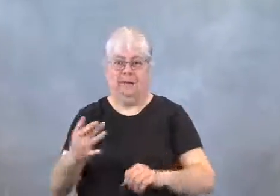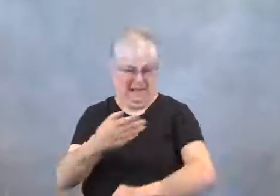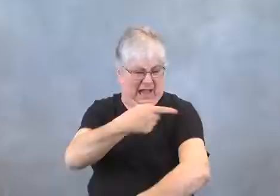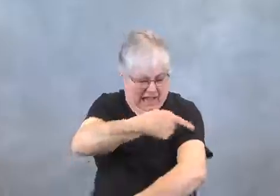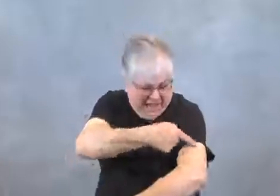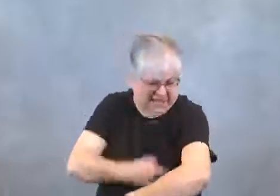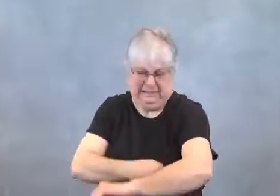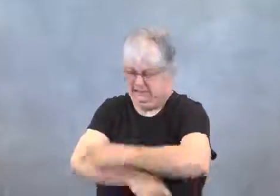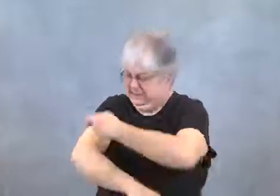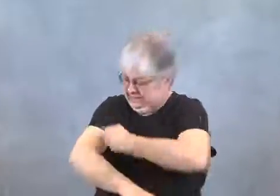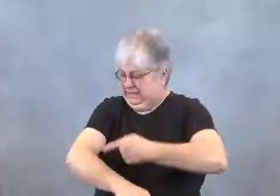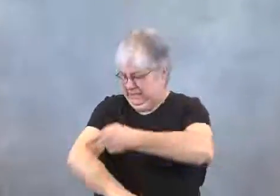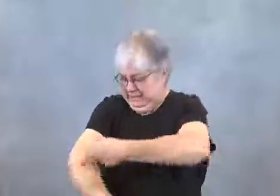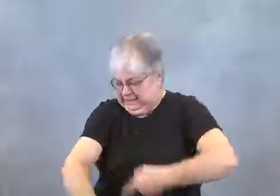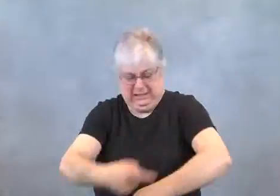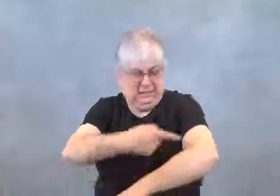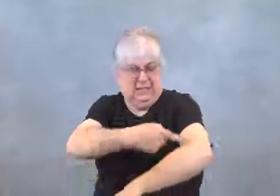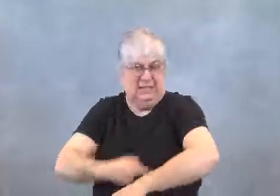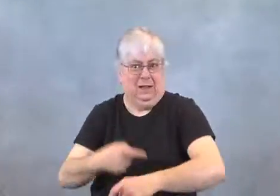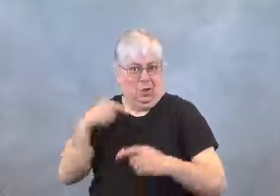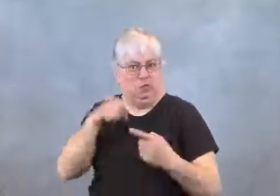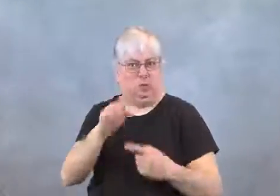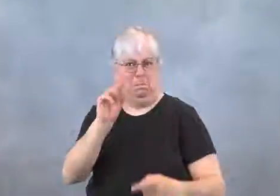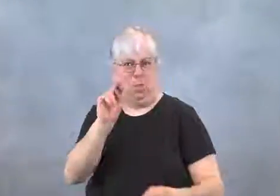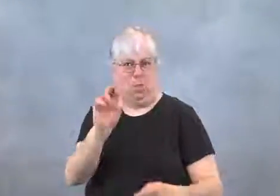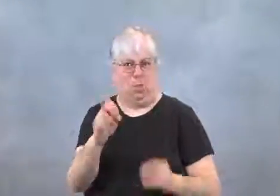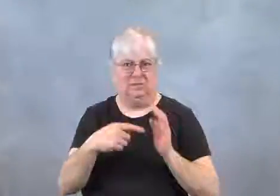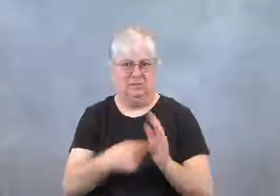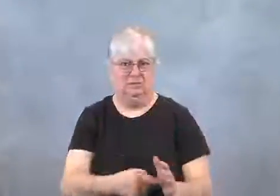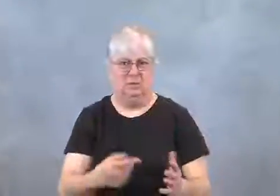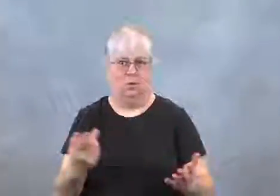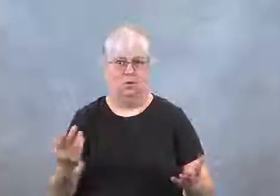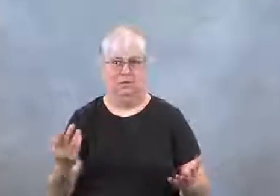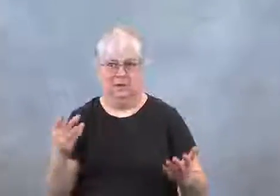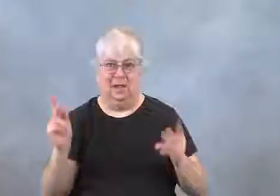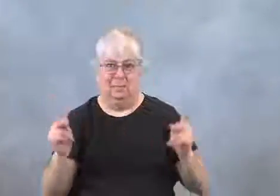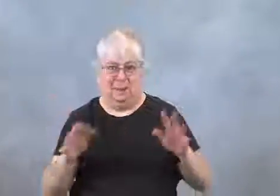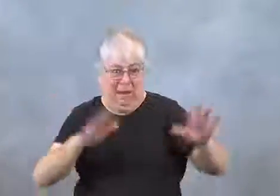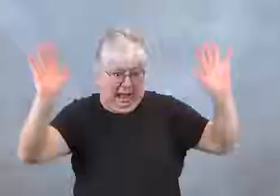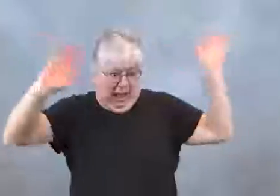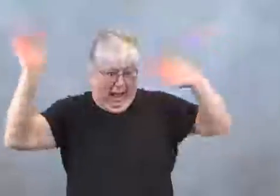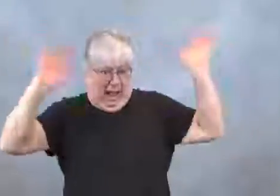Both arms were cut above and below the elbow to the bone.